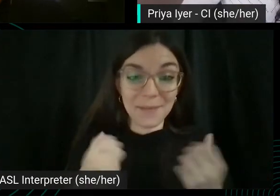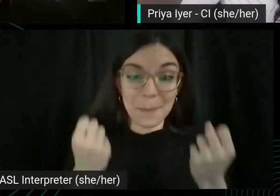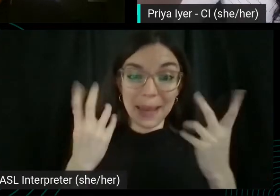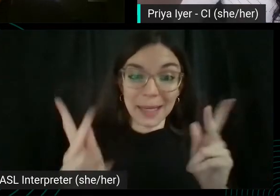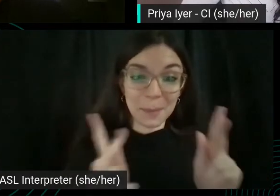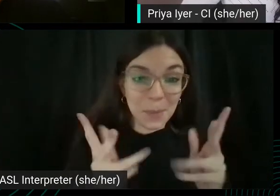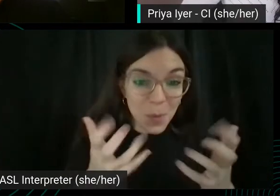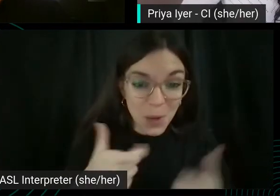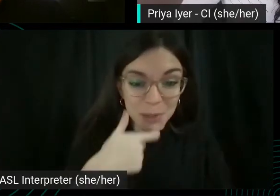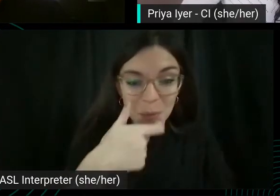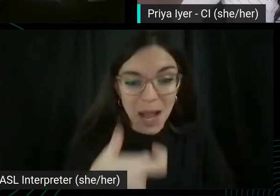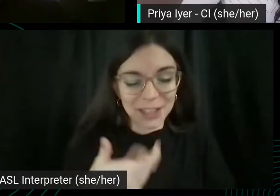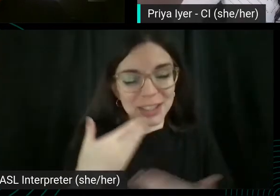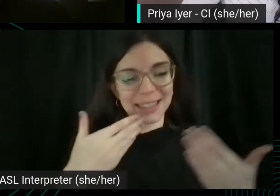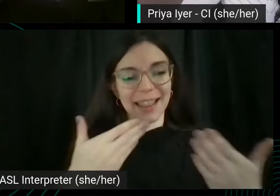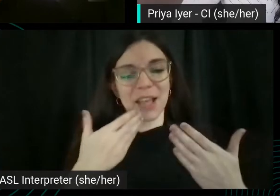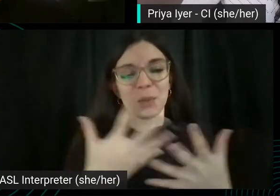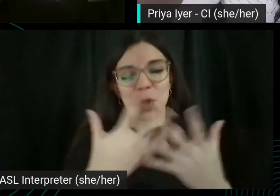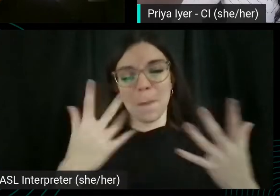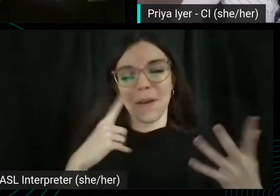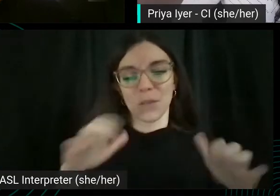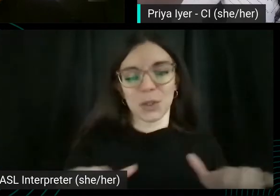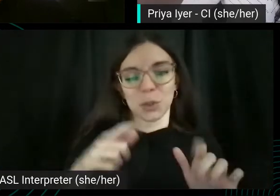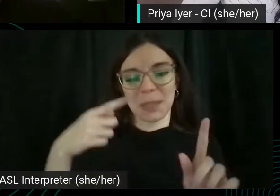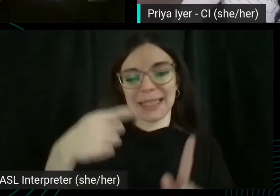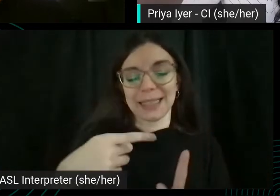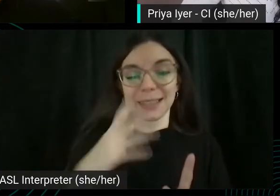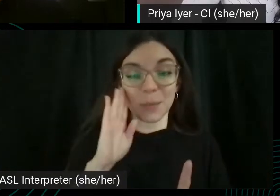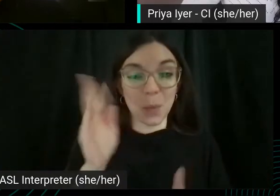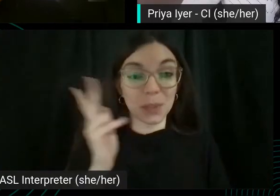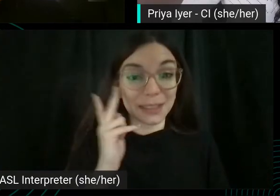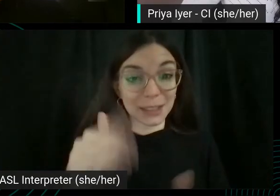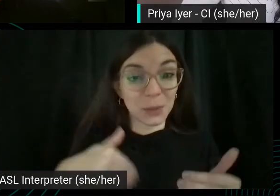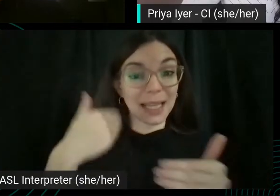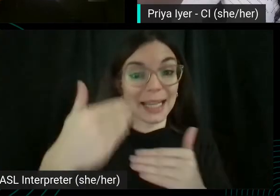Thank you so much for doing this and we'll see you on the next session everybody.